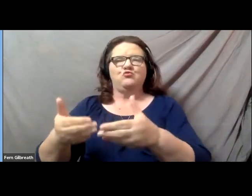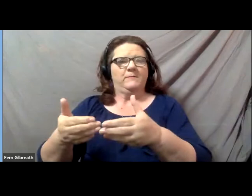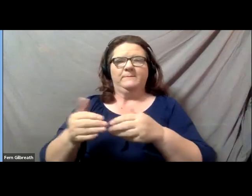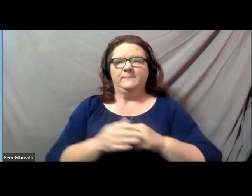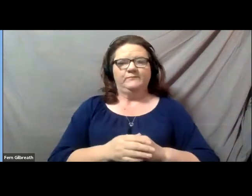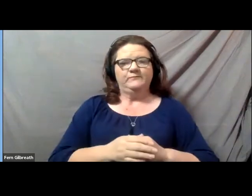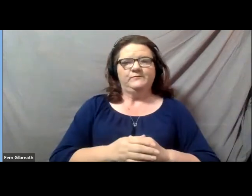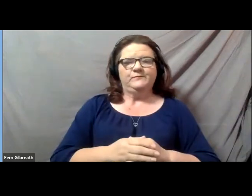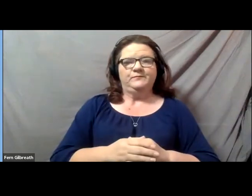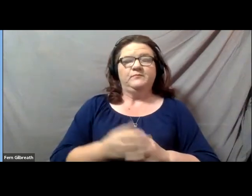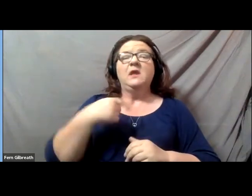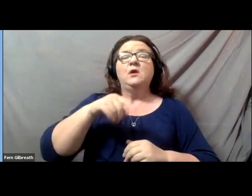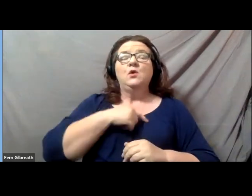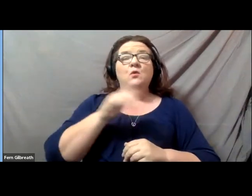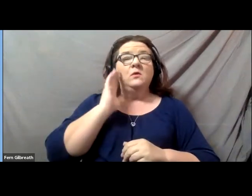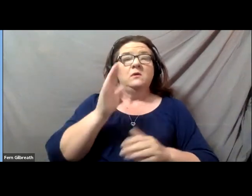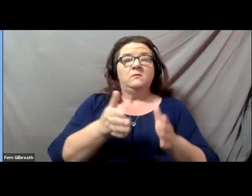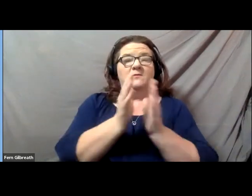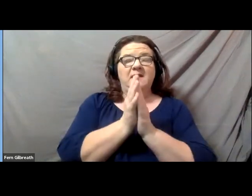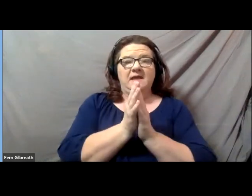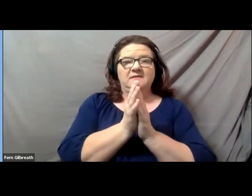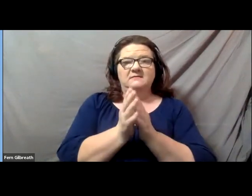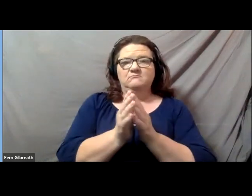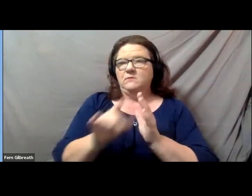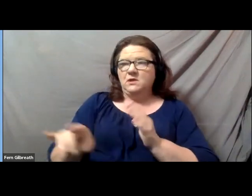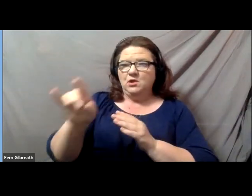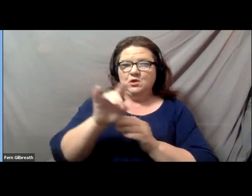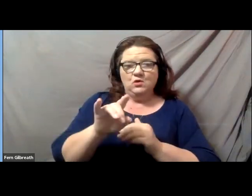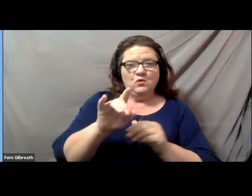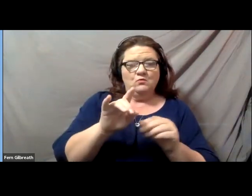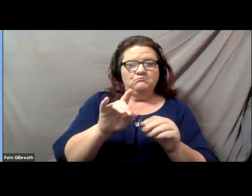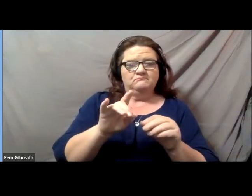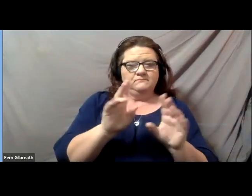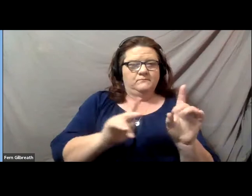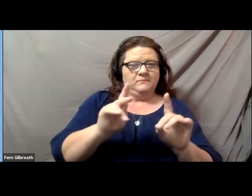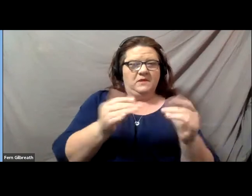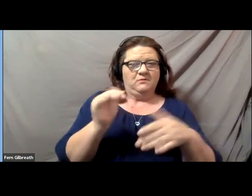We will ask the participants tonight as many of the questions that are submitted as we can